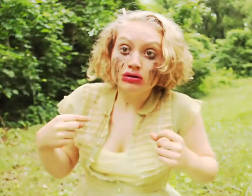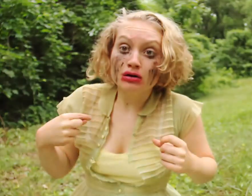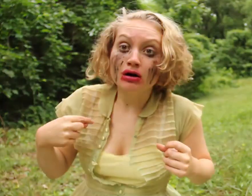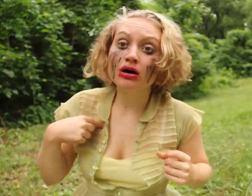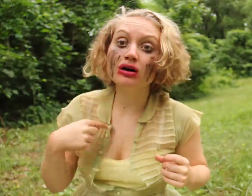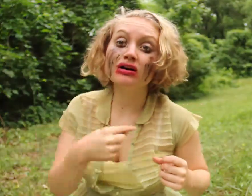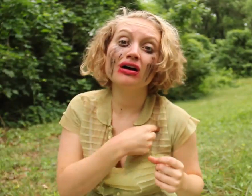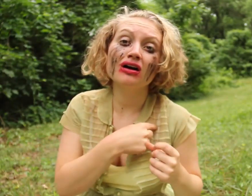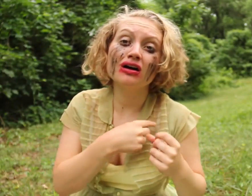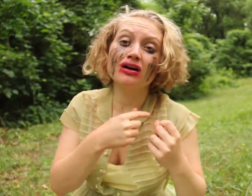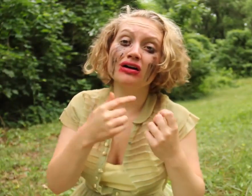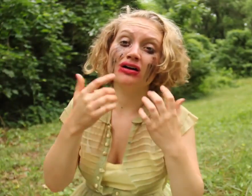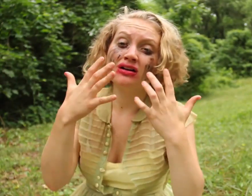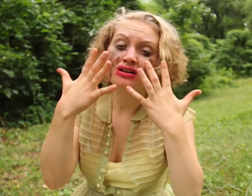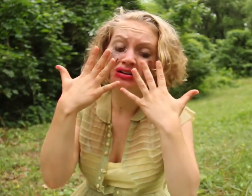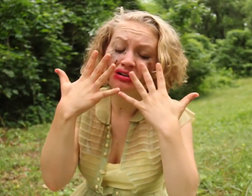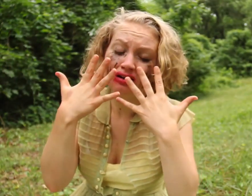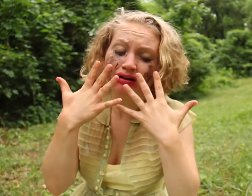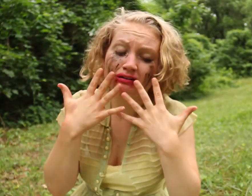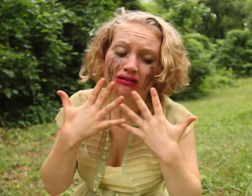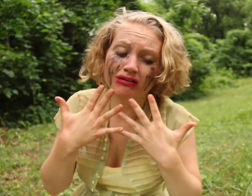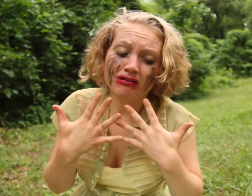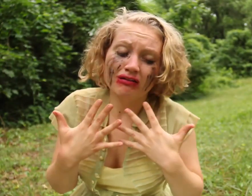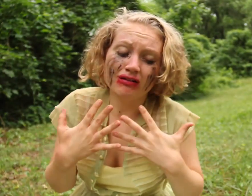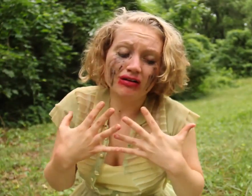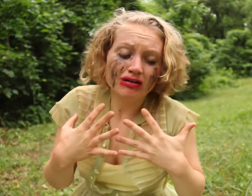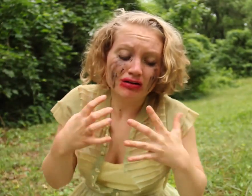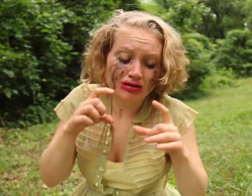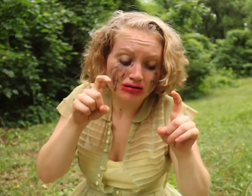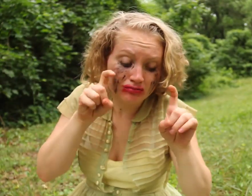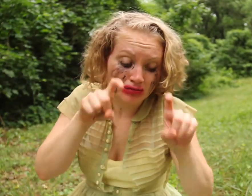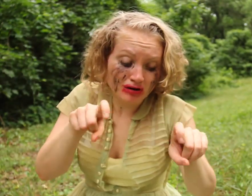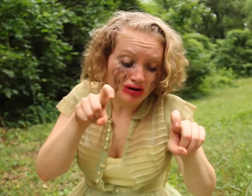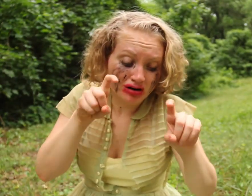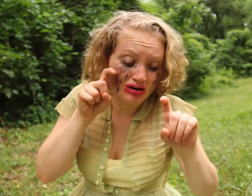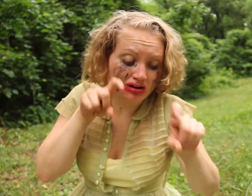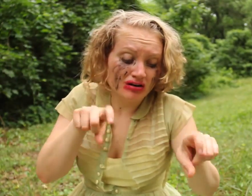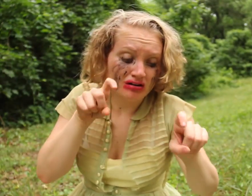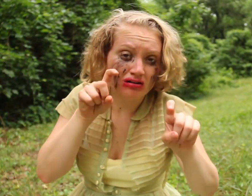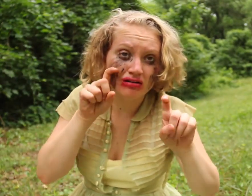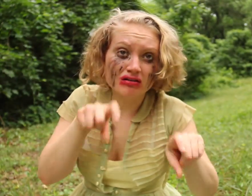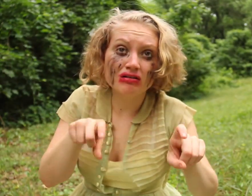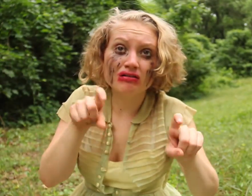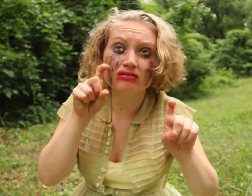And we cast away moan.